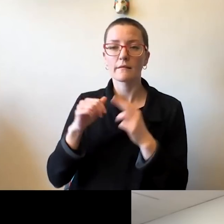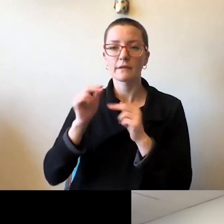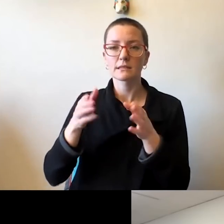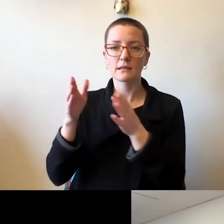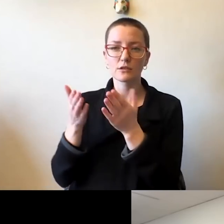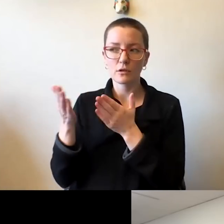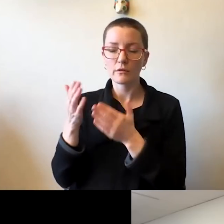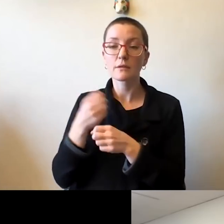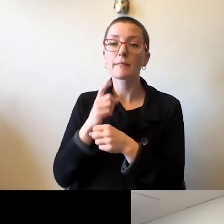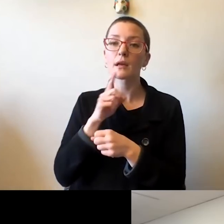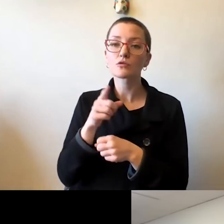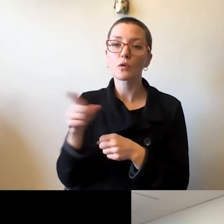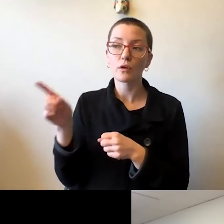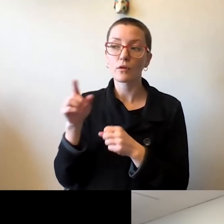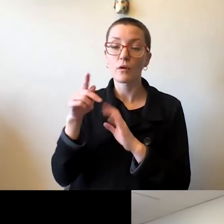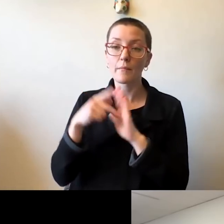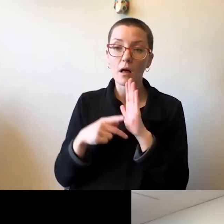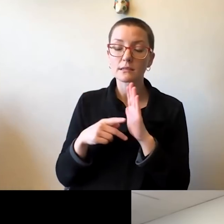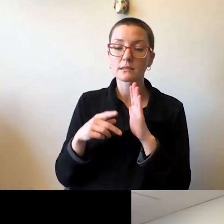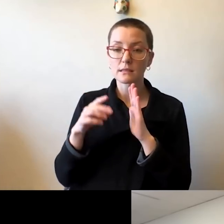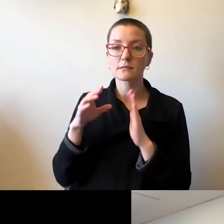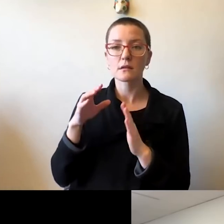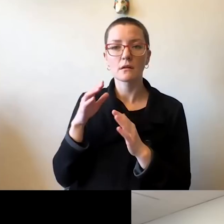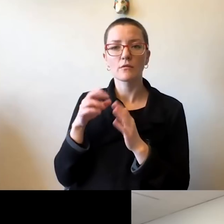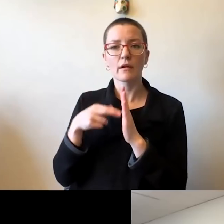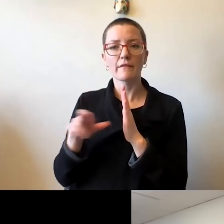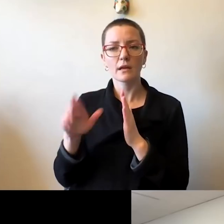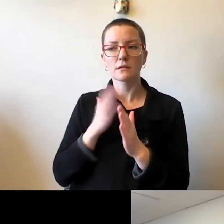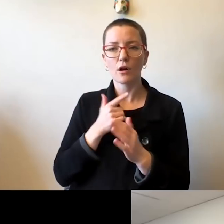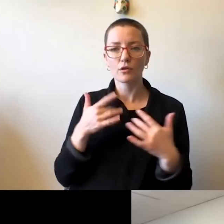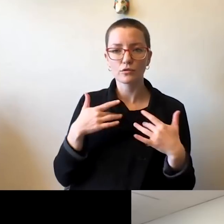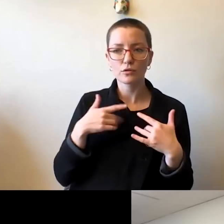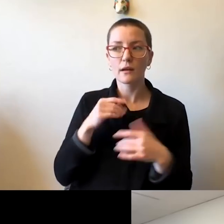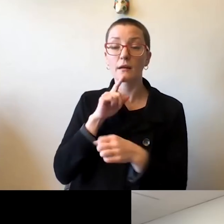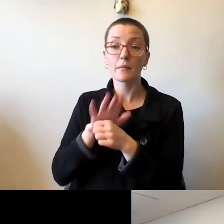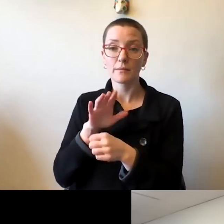that those policies reflected our great concern and commitment to keep all of our workers